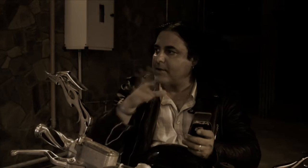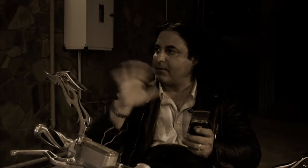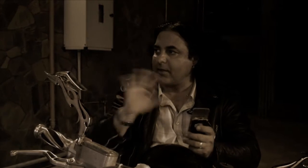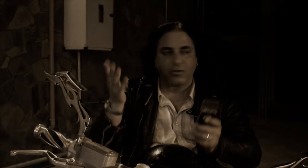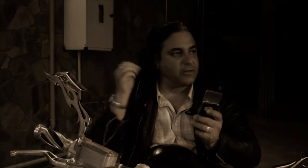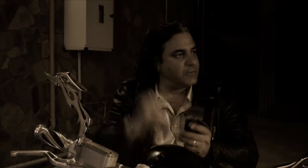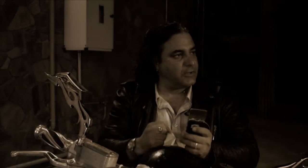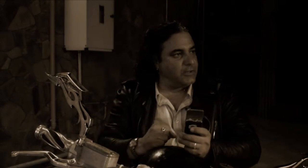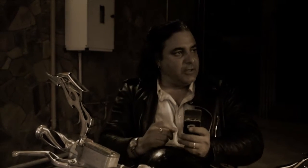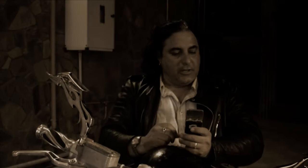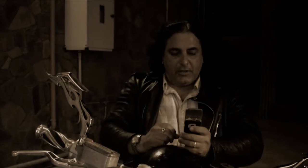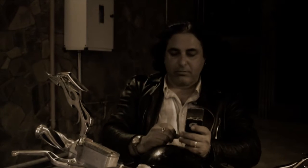message sent